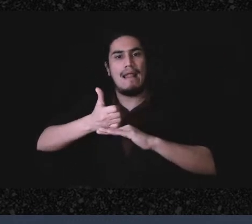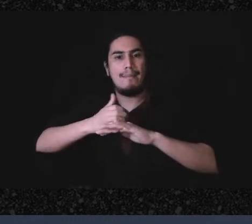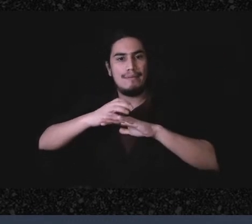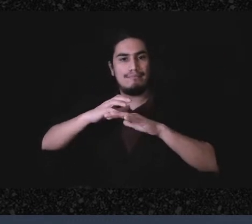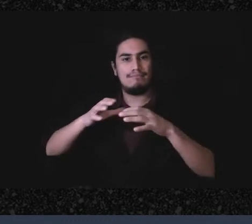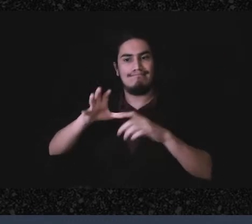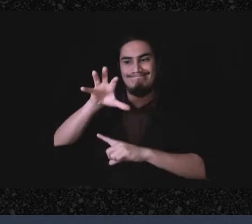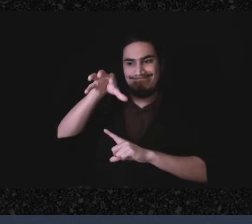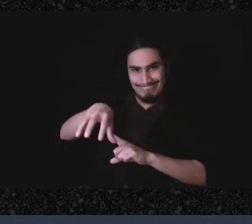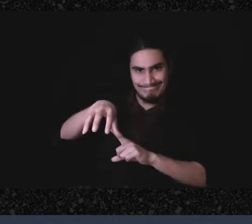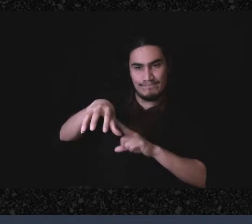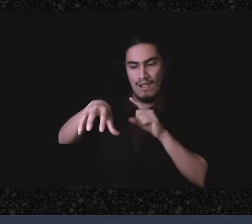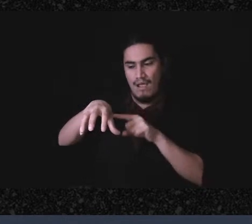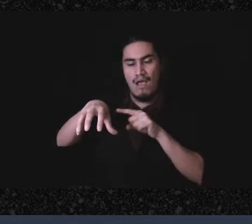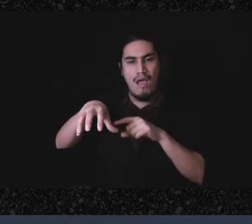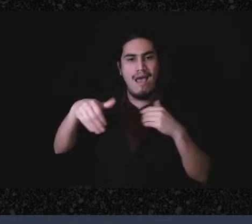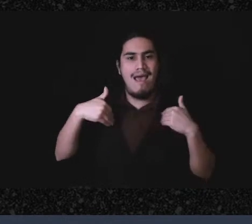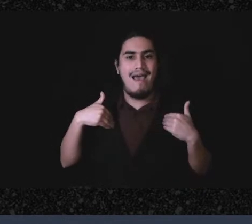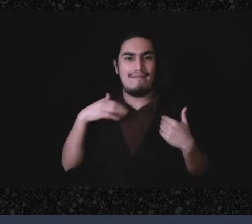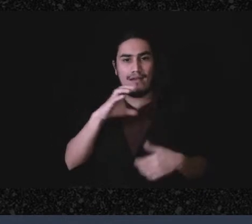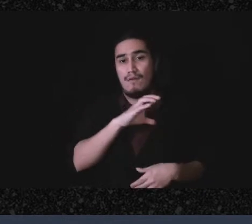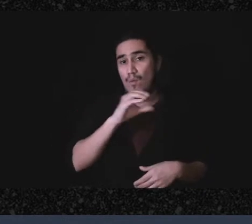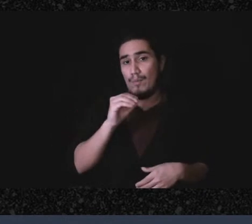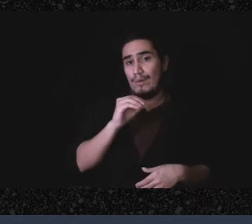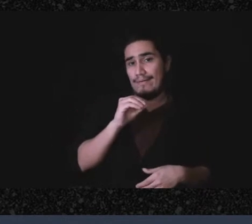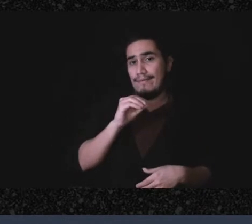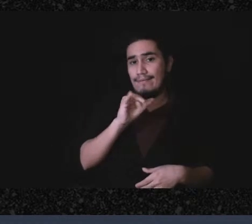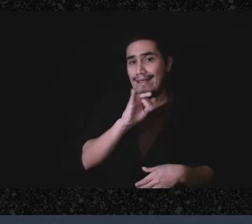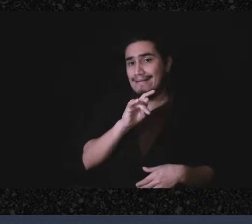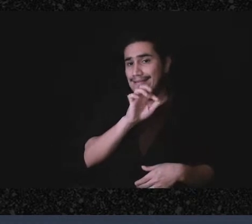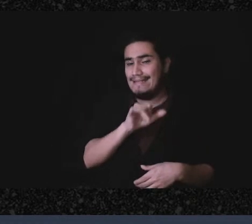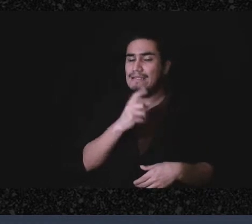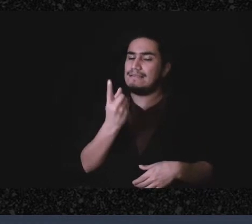having a corporate entity might be something you need to do might be something you need to do.